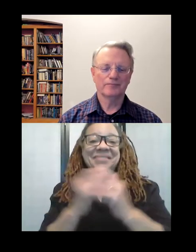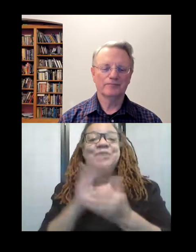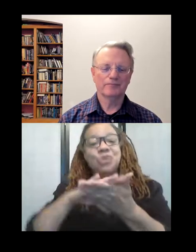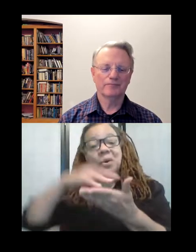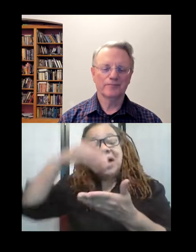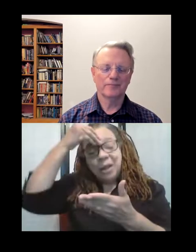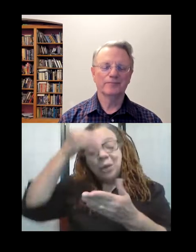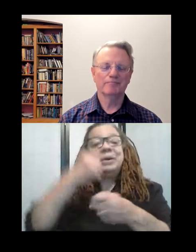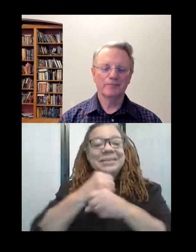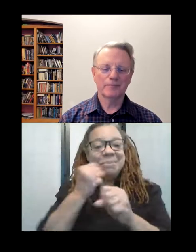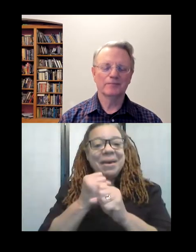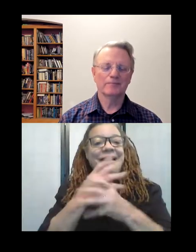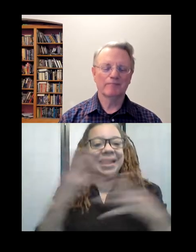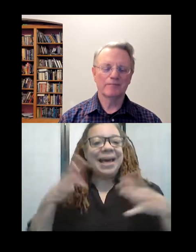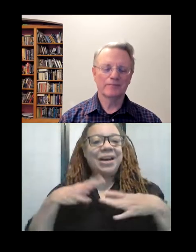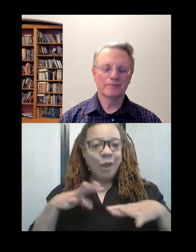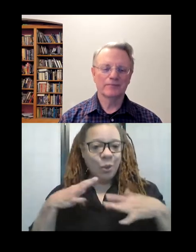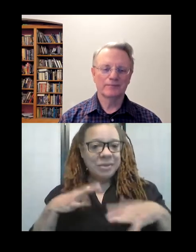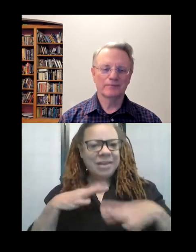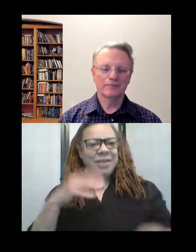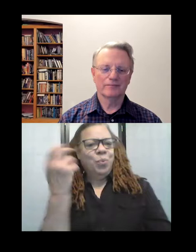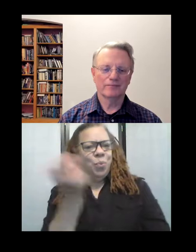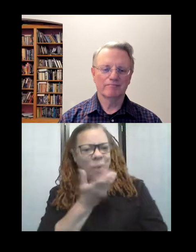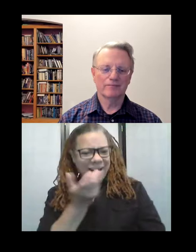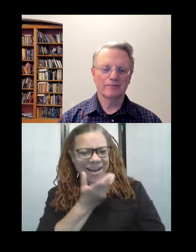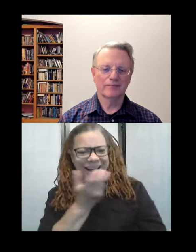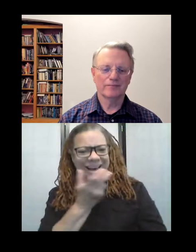clothing at that point. Wow! I can't how creative [you are.]